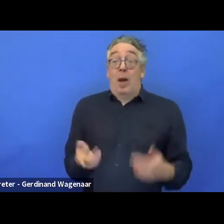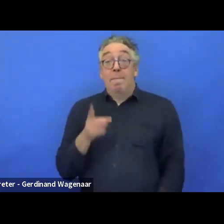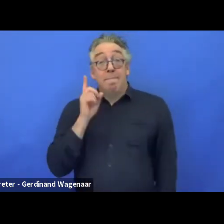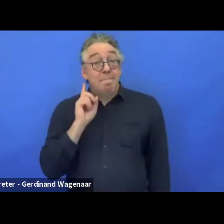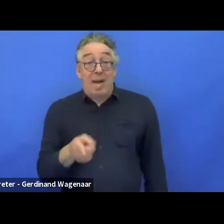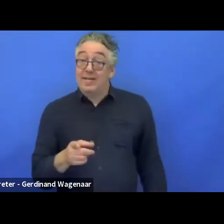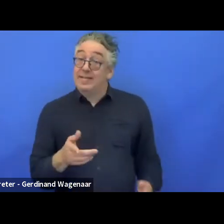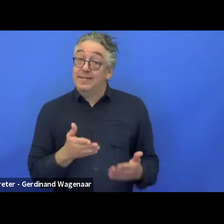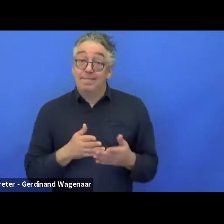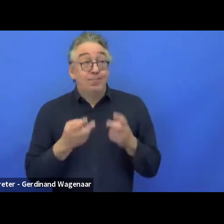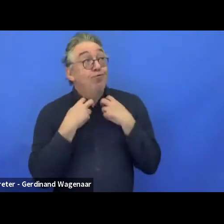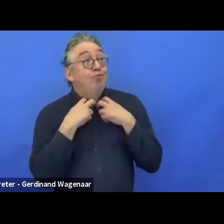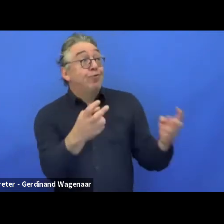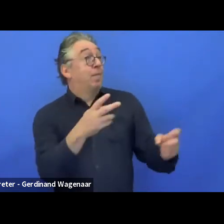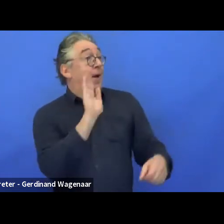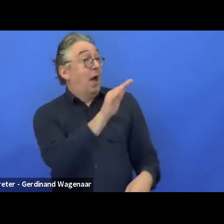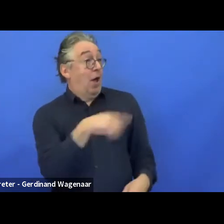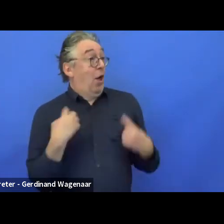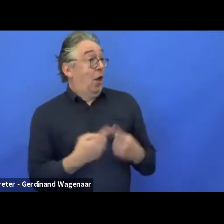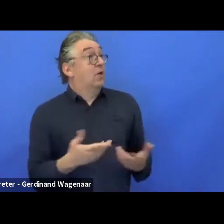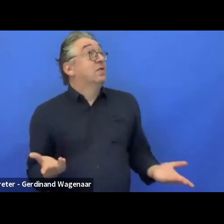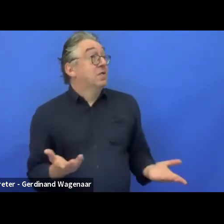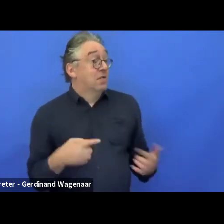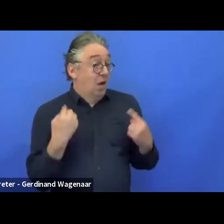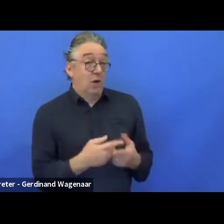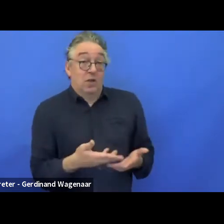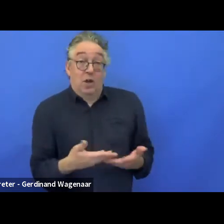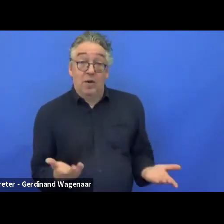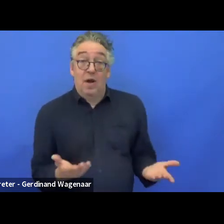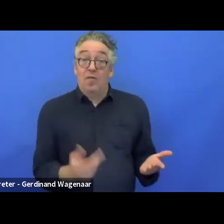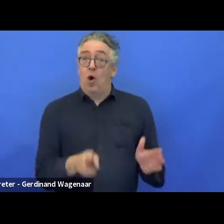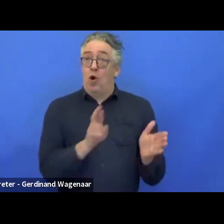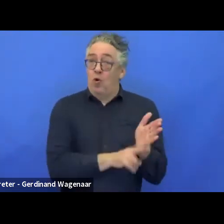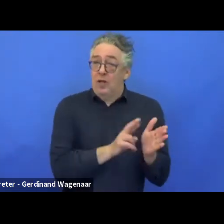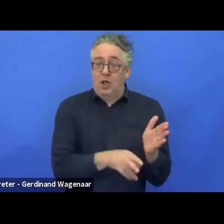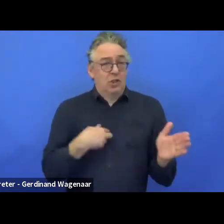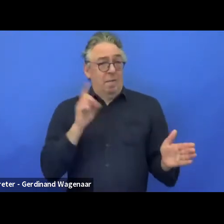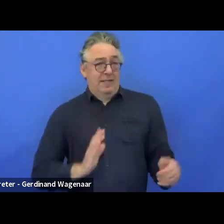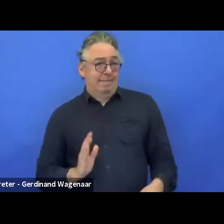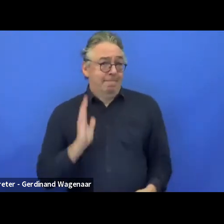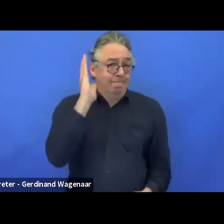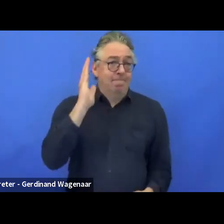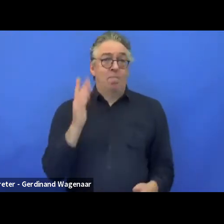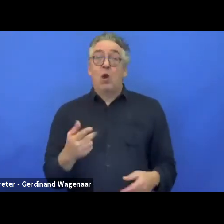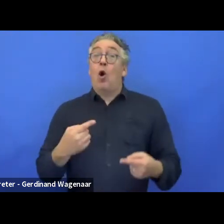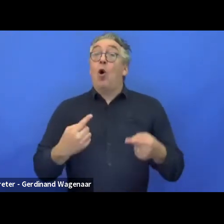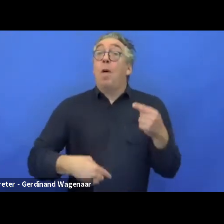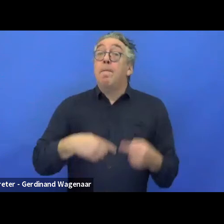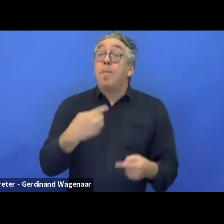You know, "how about us? How about us.?" Everywhere. In research, in policies, so it is very important